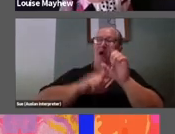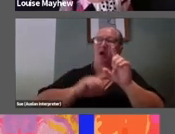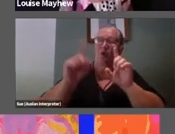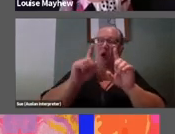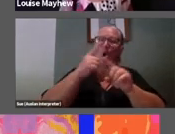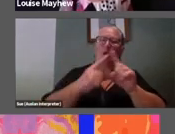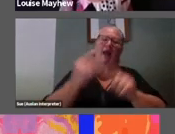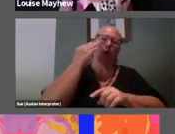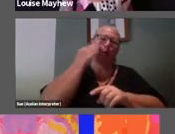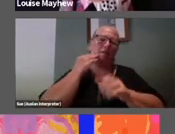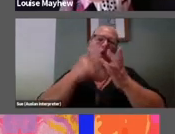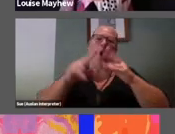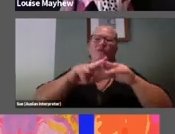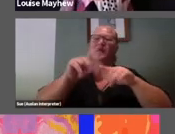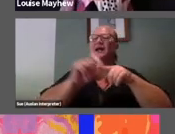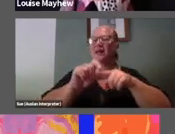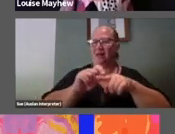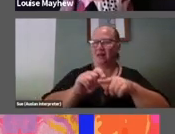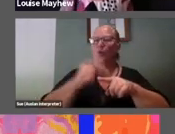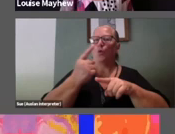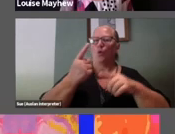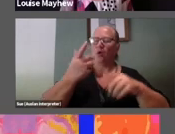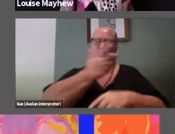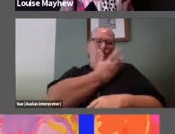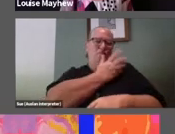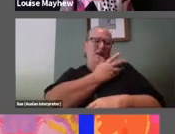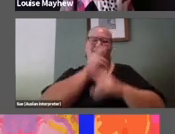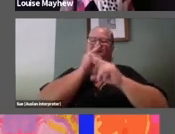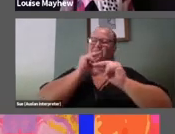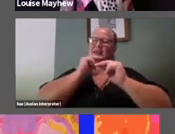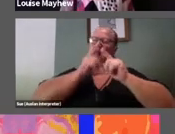color, who proudly speak in language.